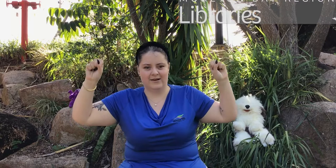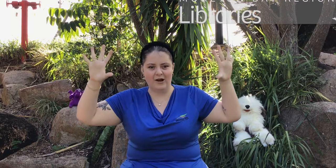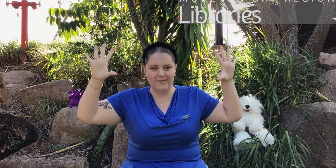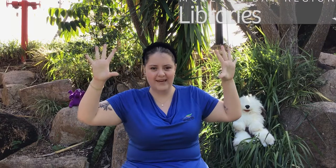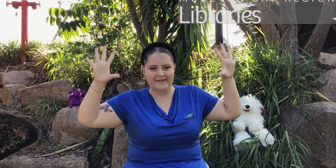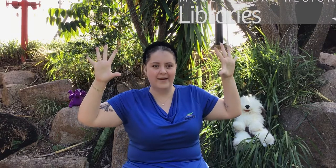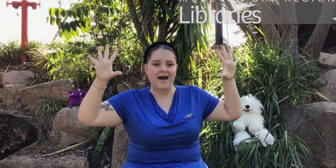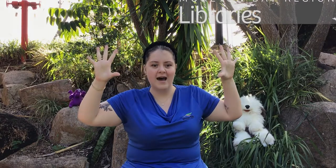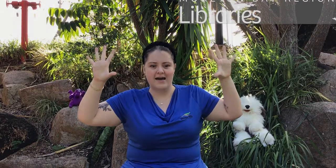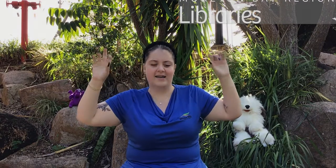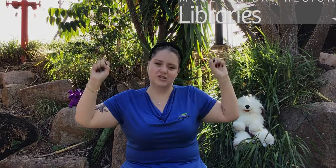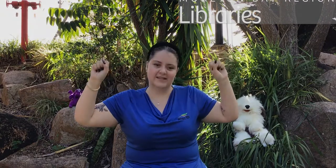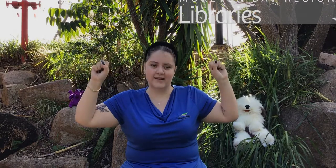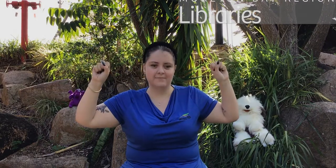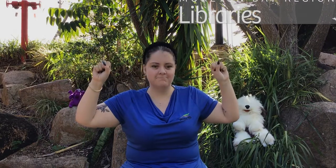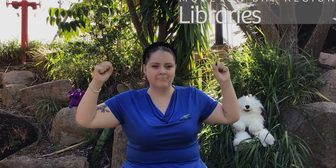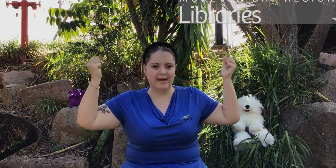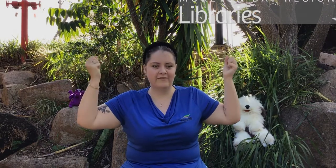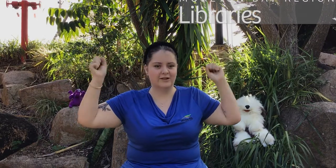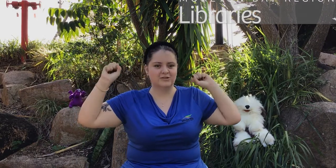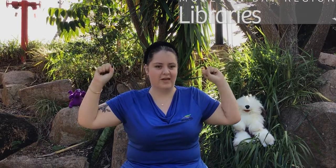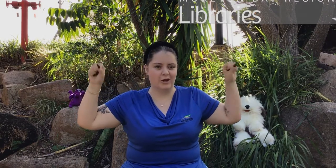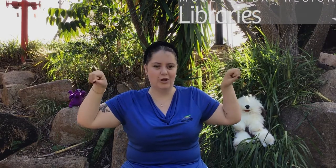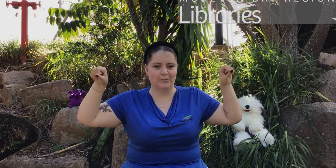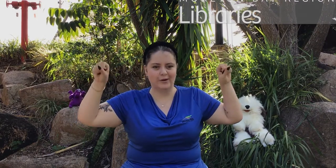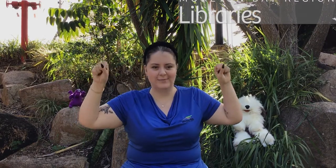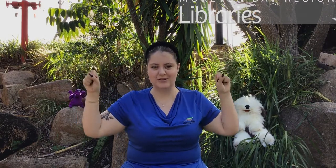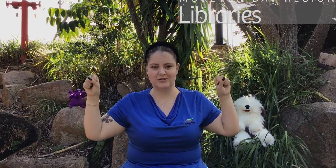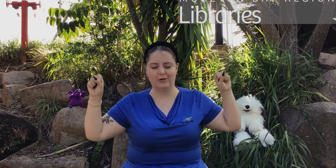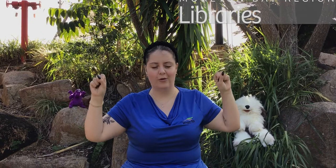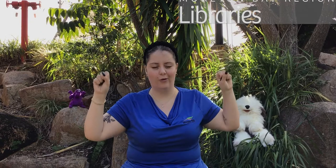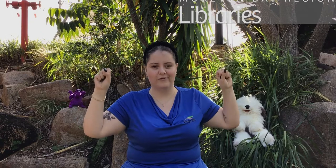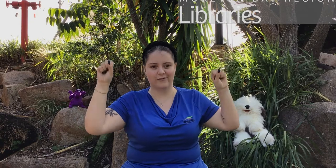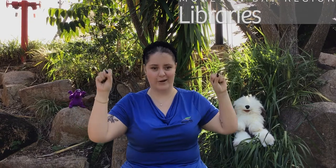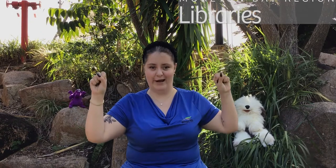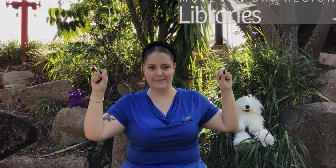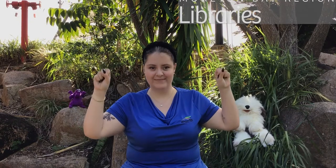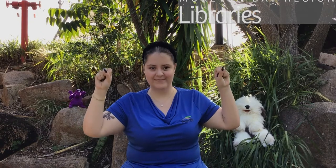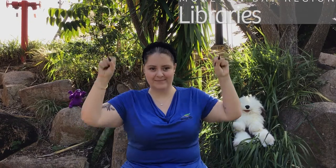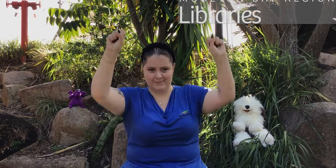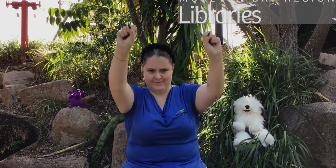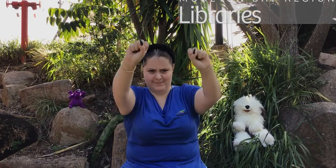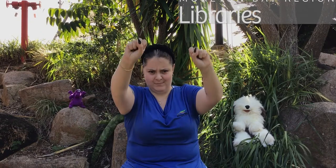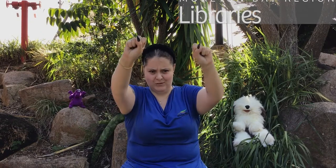open them and shut them and if you can do that you can pretty much do all of the rhyme. We'll start